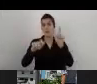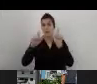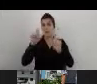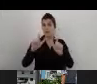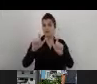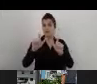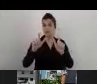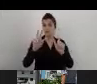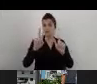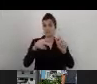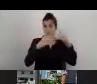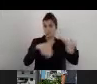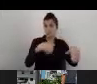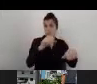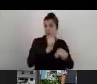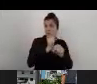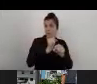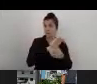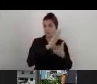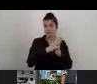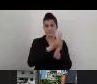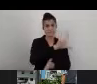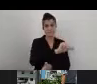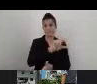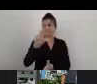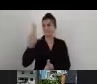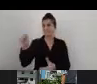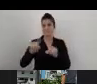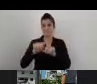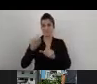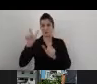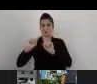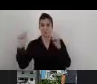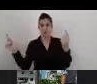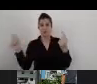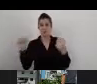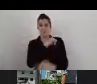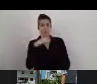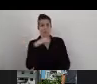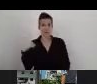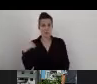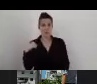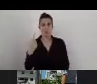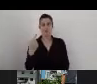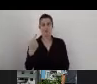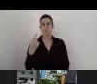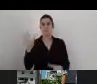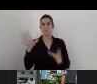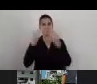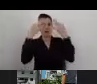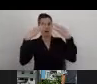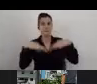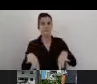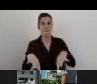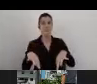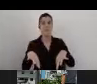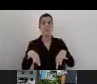all the things like every other person independently with all the abilities that are there.